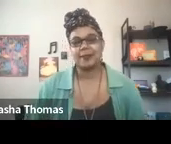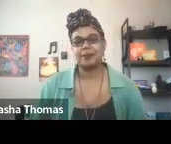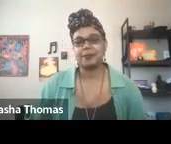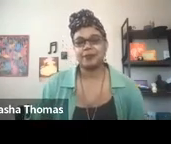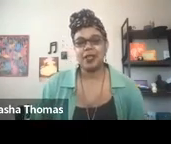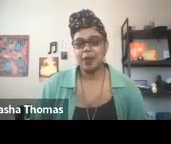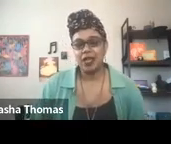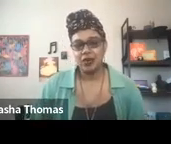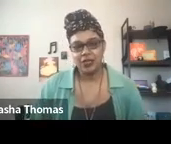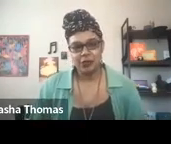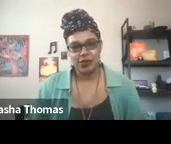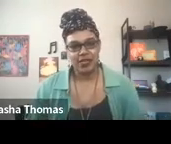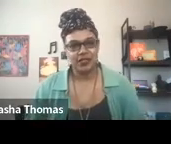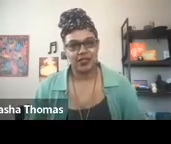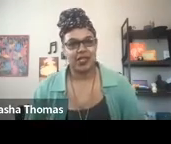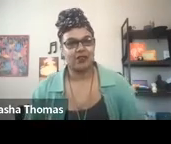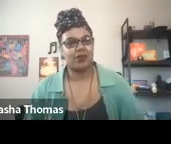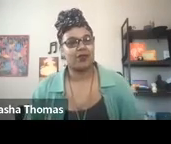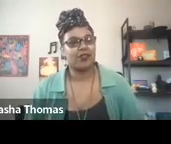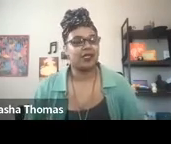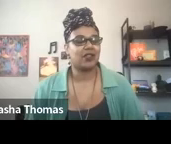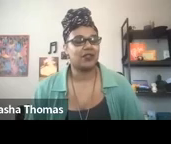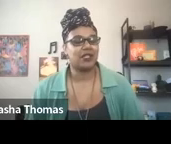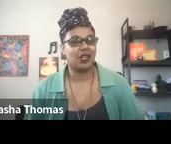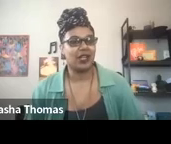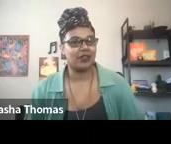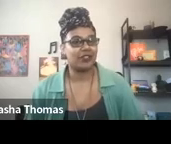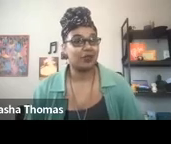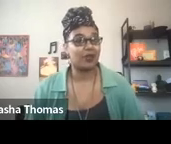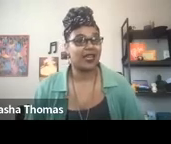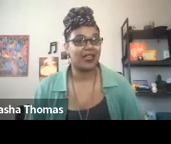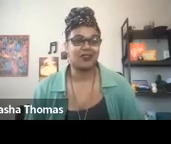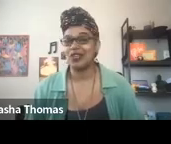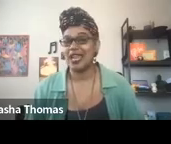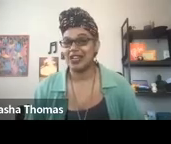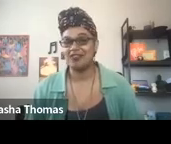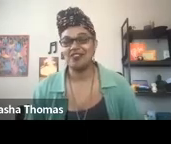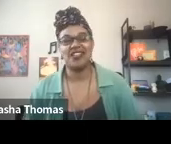My own experience, I often refer to myself as a child of shipwreck and volcano.